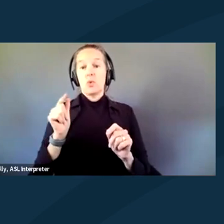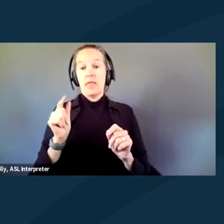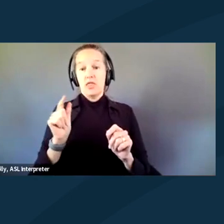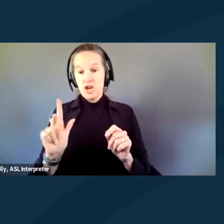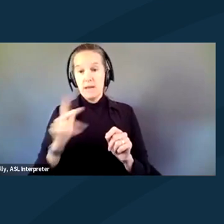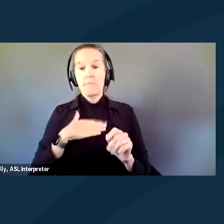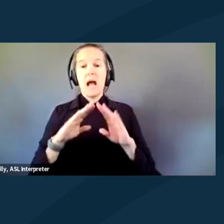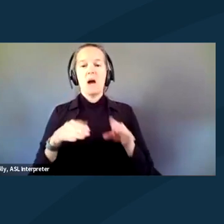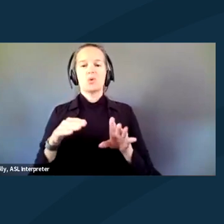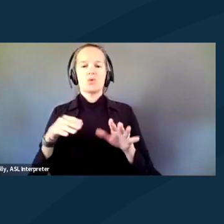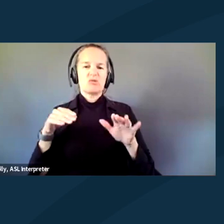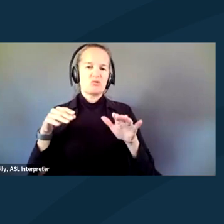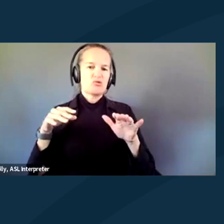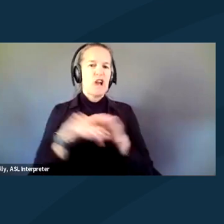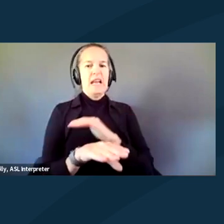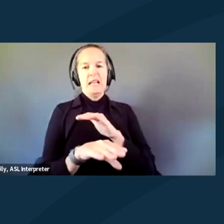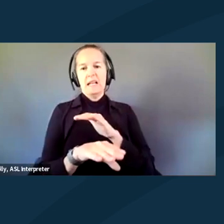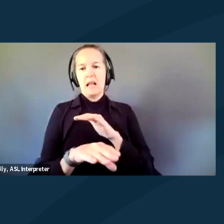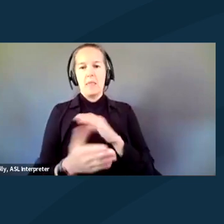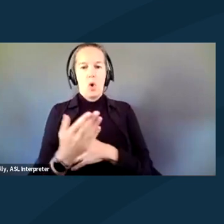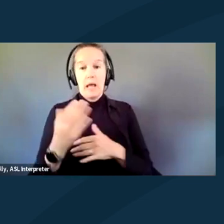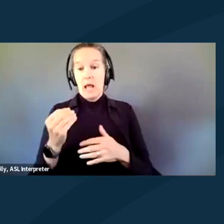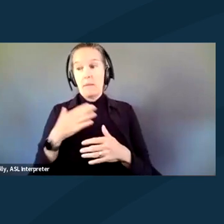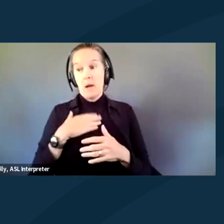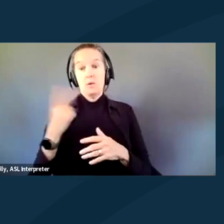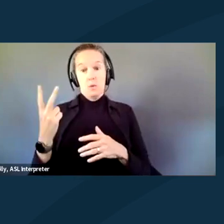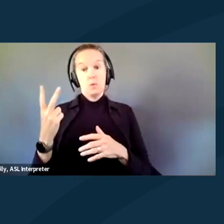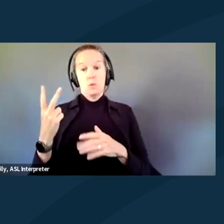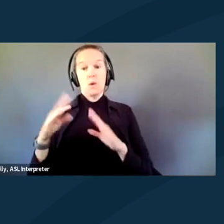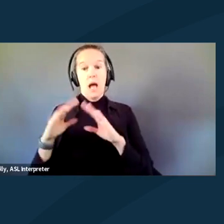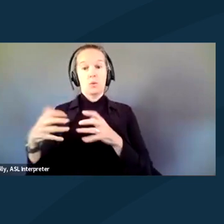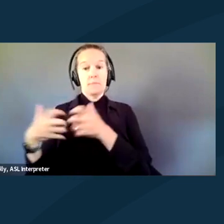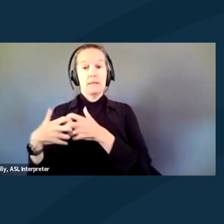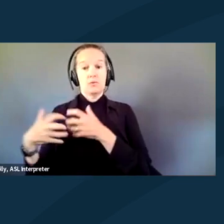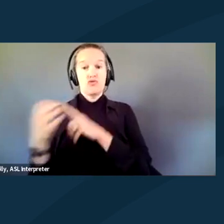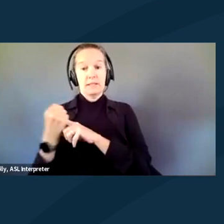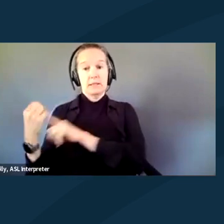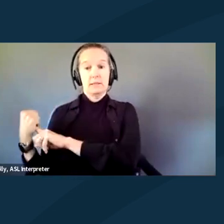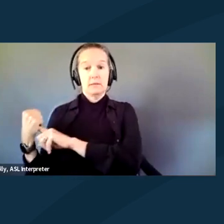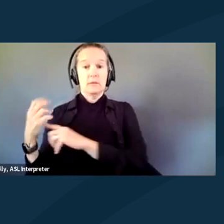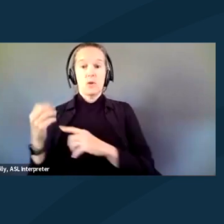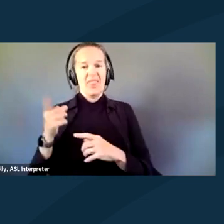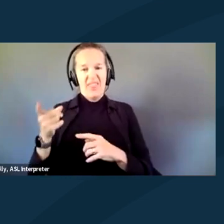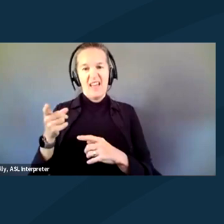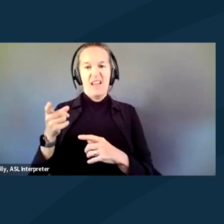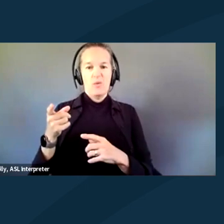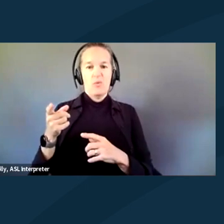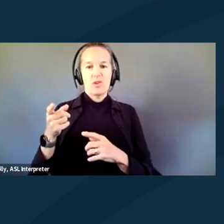and me and my two housemates were arrested. They were taken straight to jail. I was taken to the hospital for unknown reasons.